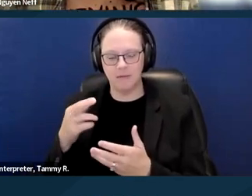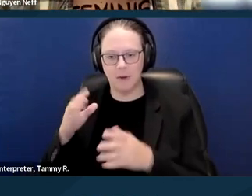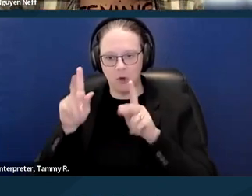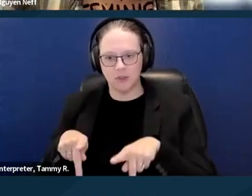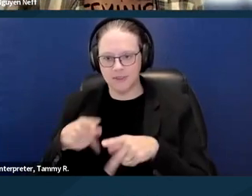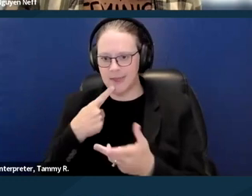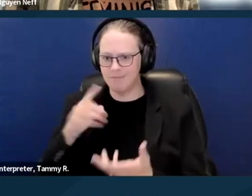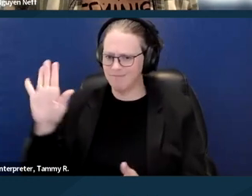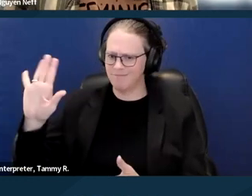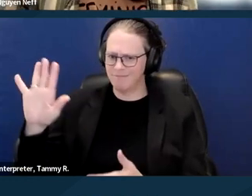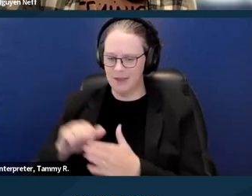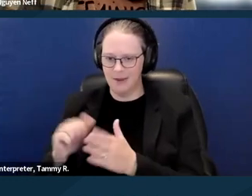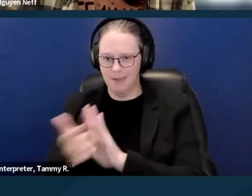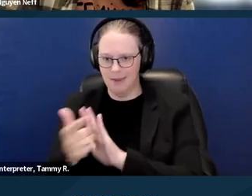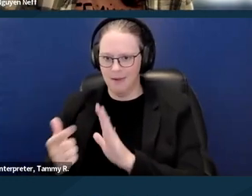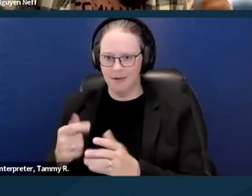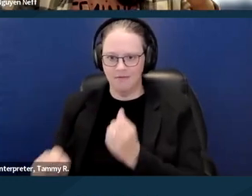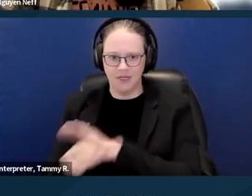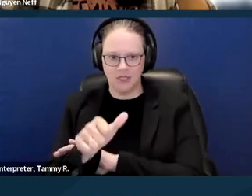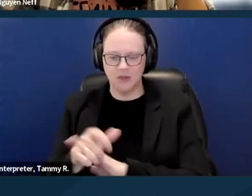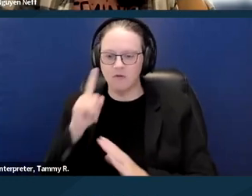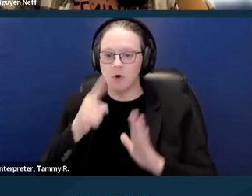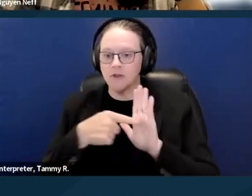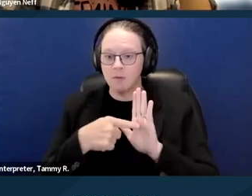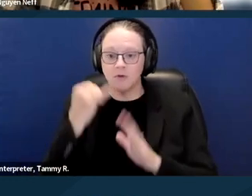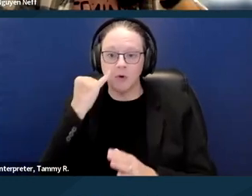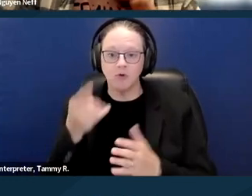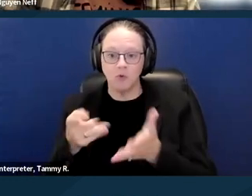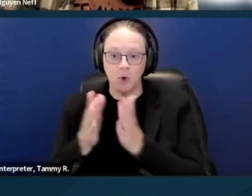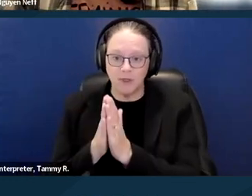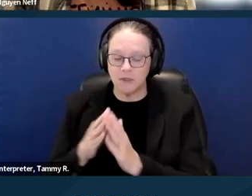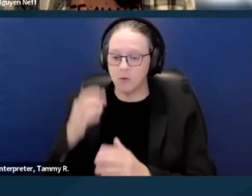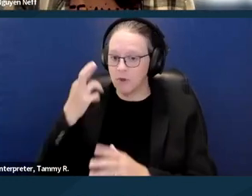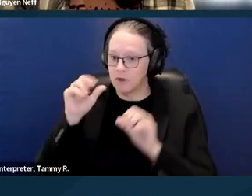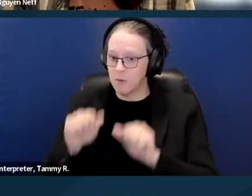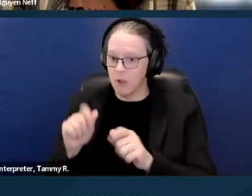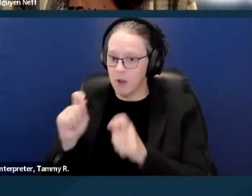you requested a reasonable accommodation to have an emotional support animal,